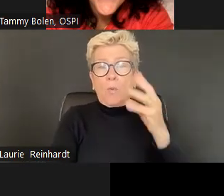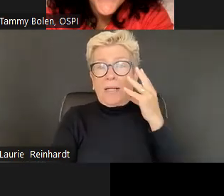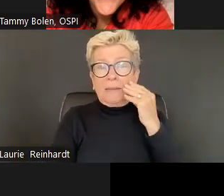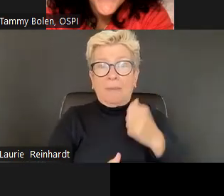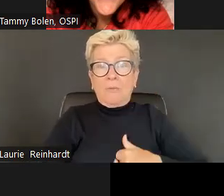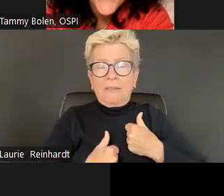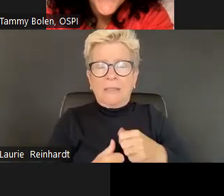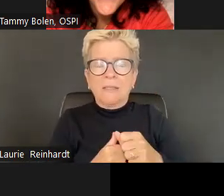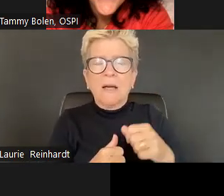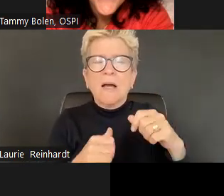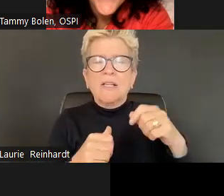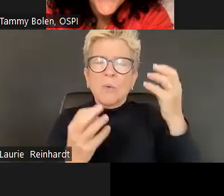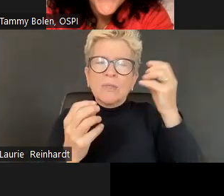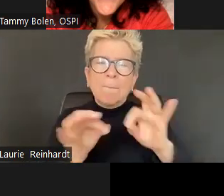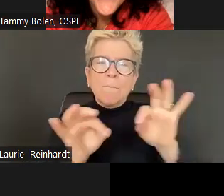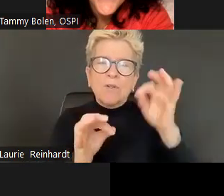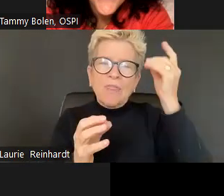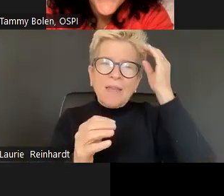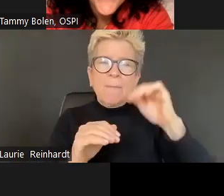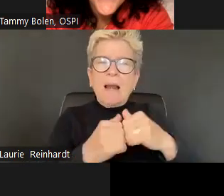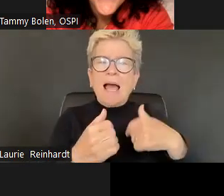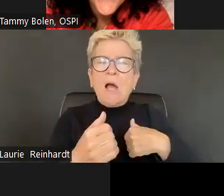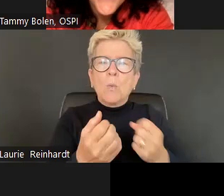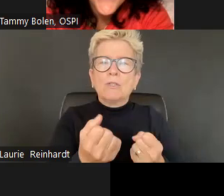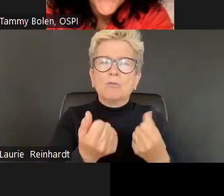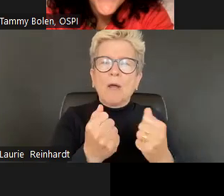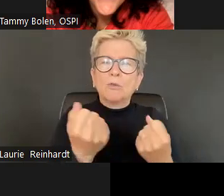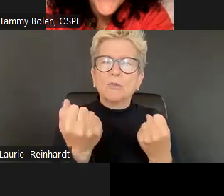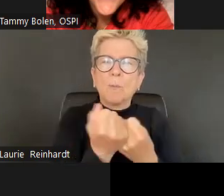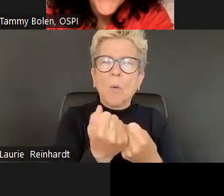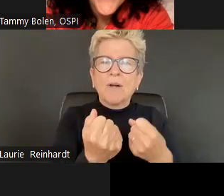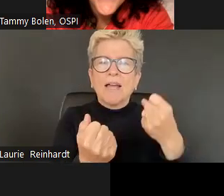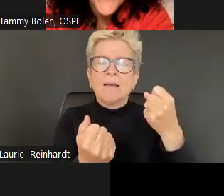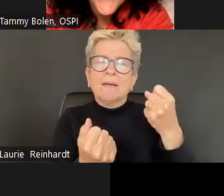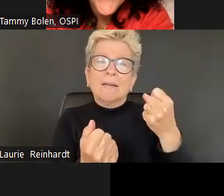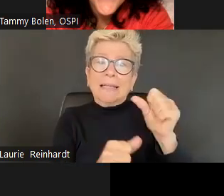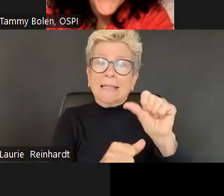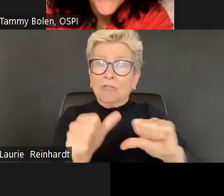How are they able to ask for help? How are they able to provide help to other folks? All of these things, we sometimes assume that kids know or know in a consistent way, but we all have different ways in which we operate and interact and that can learn from one another based on our own lived experiences.